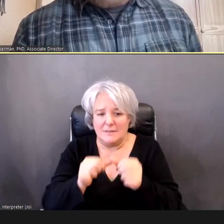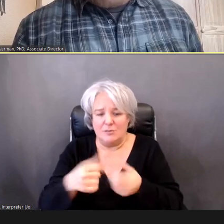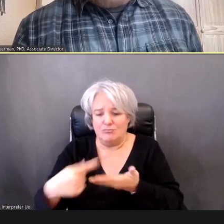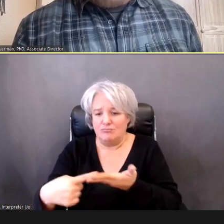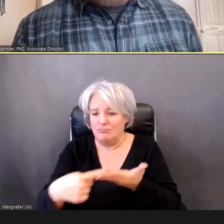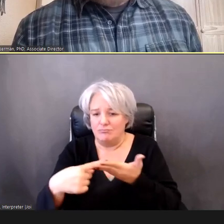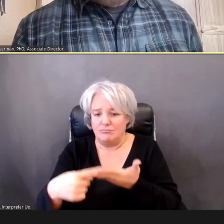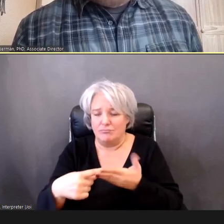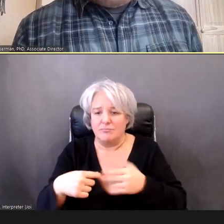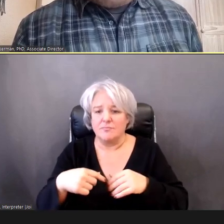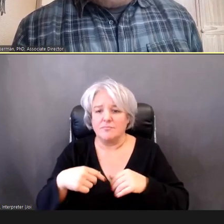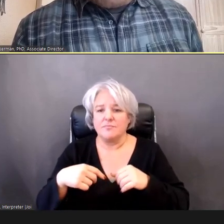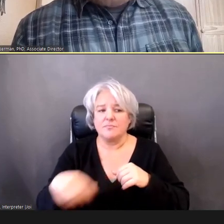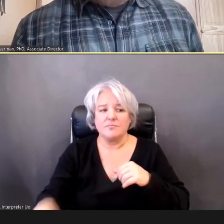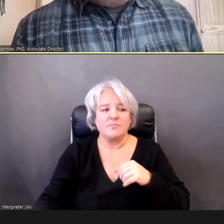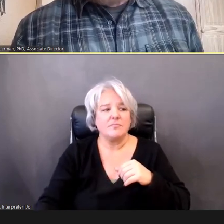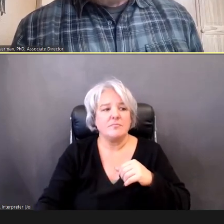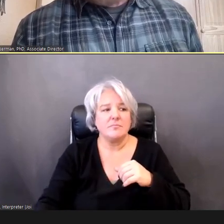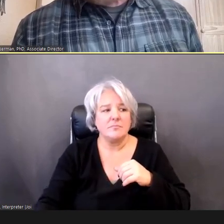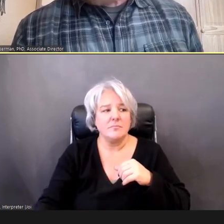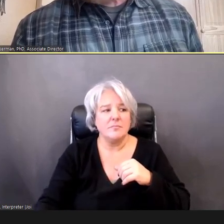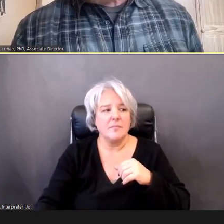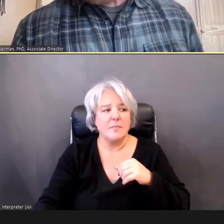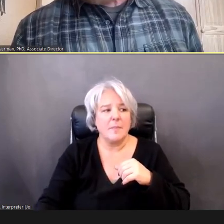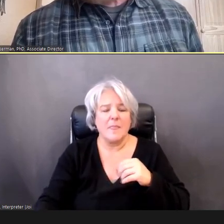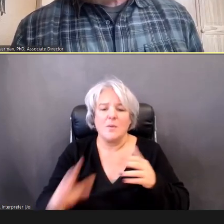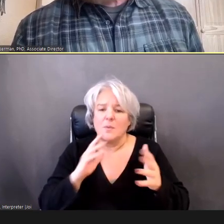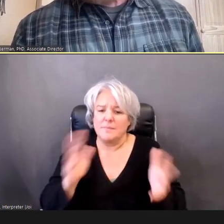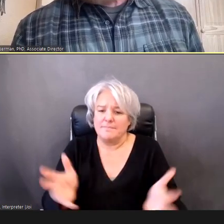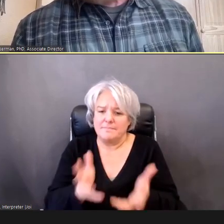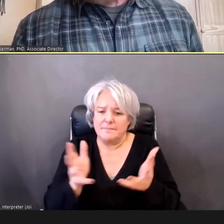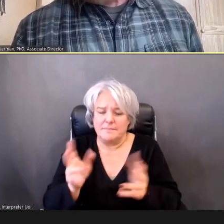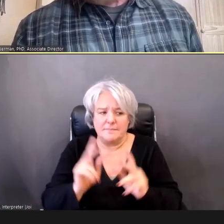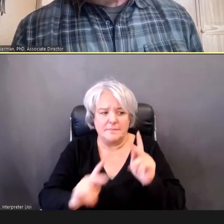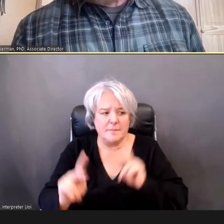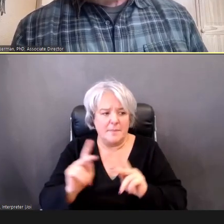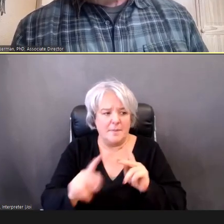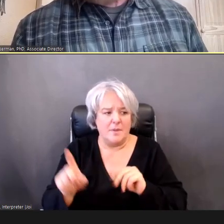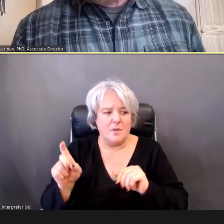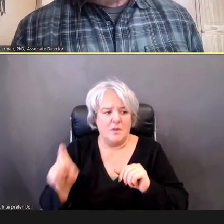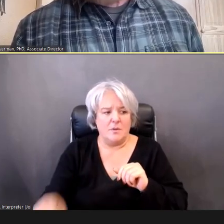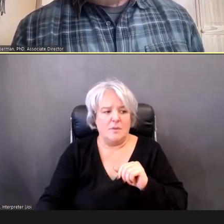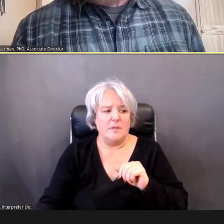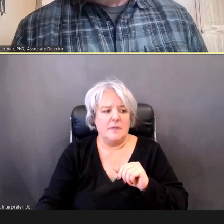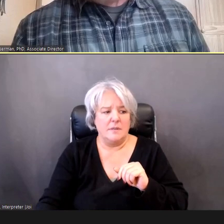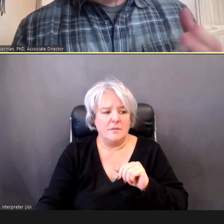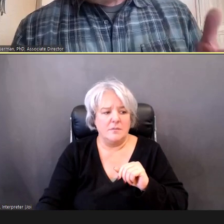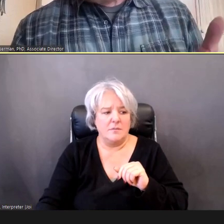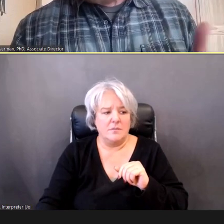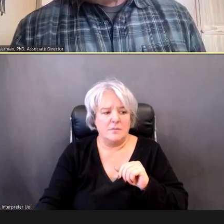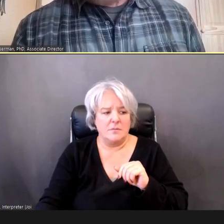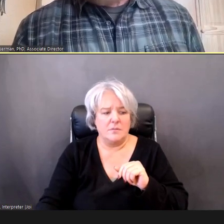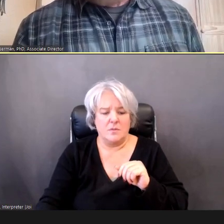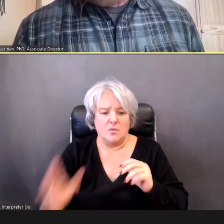dialogue. And encourage people that you need, who need to know more about this, to attend this webinar.